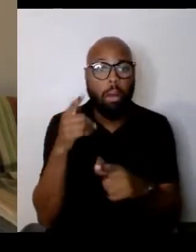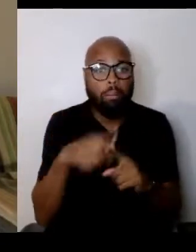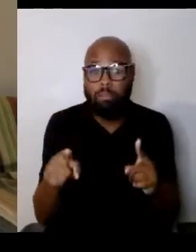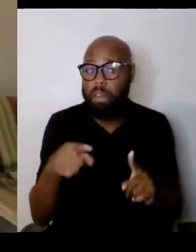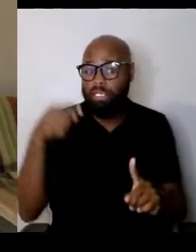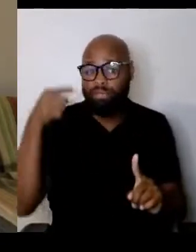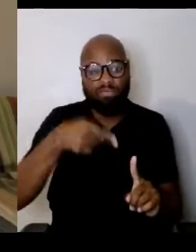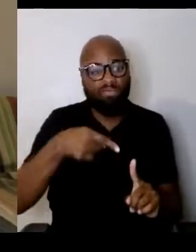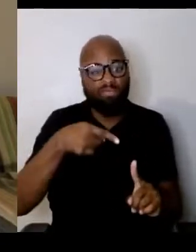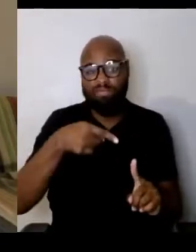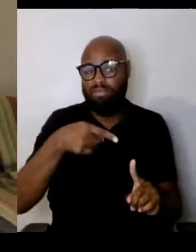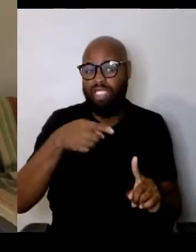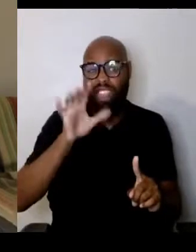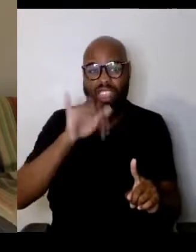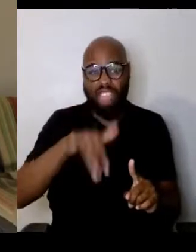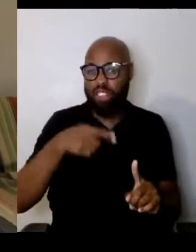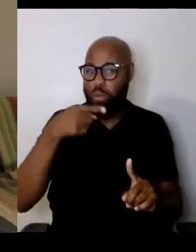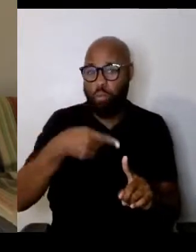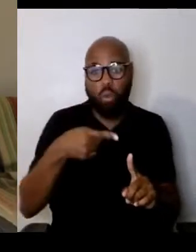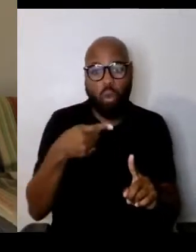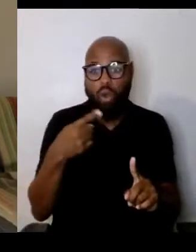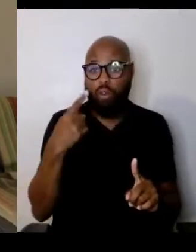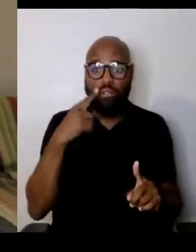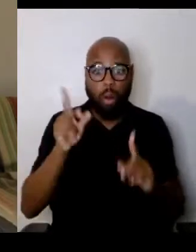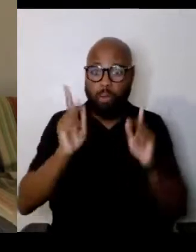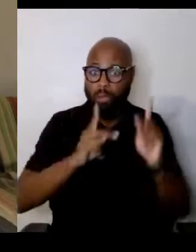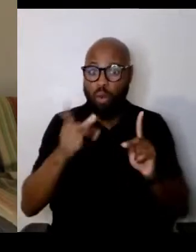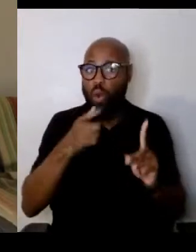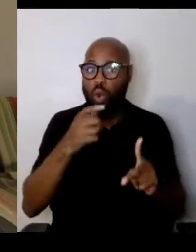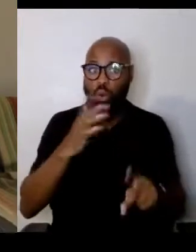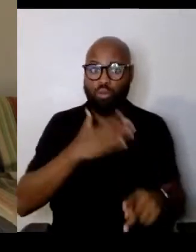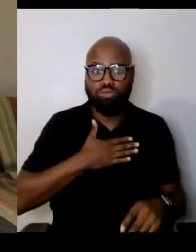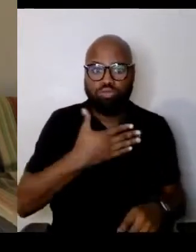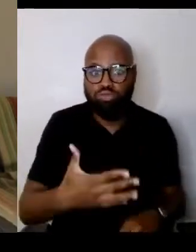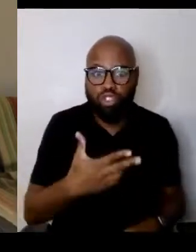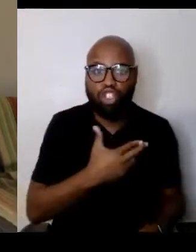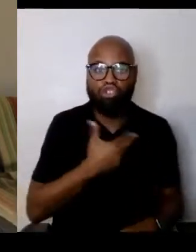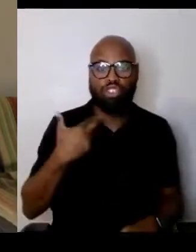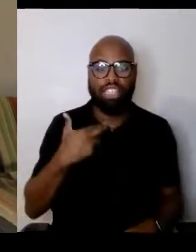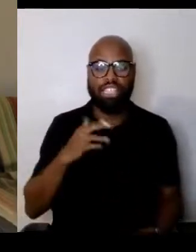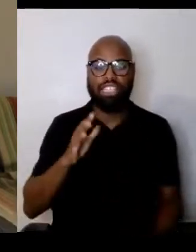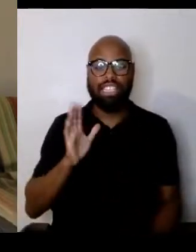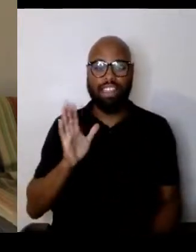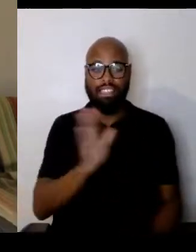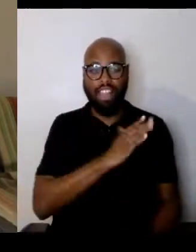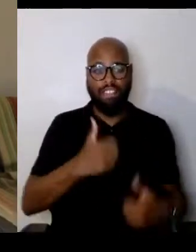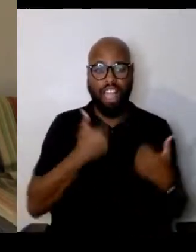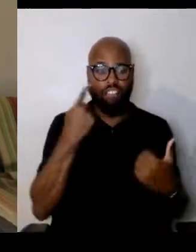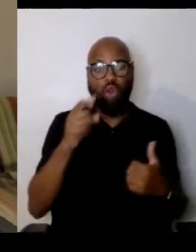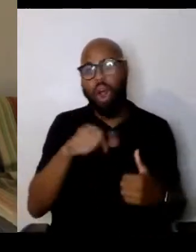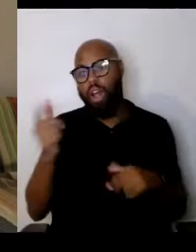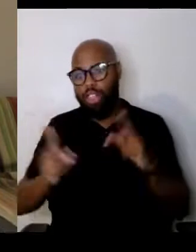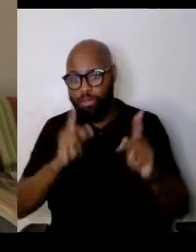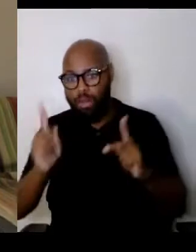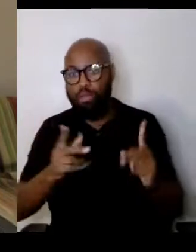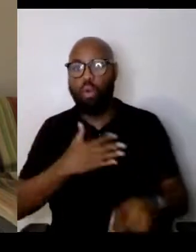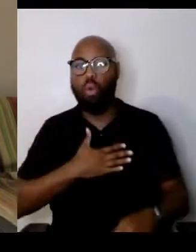For people who risked their lives for others, who are willing to do that,